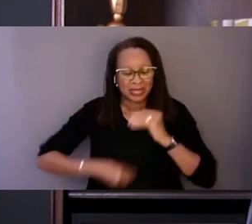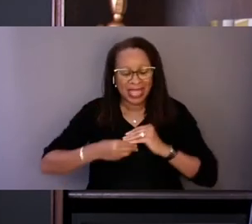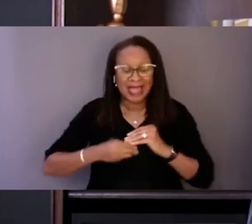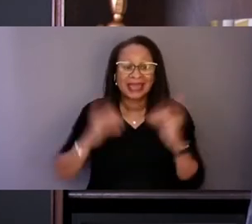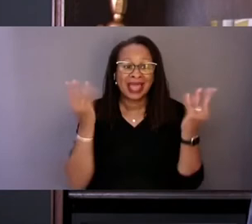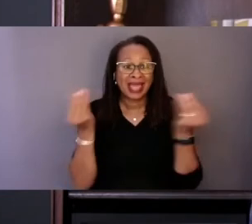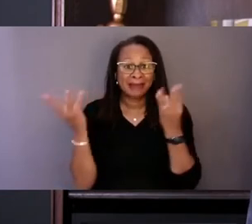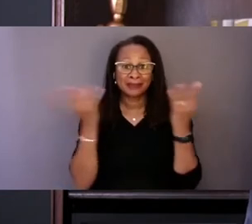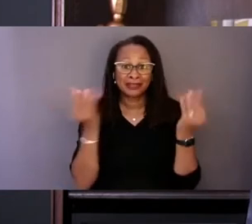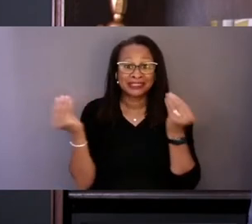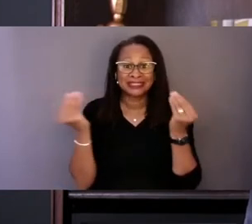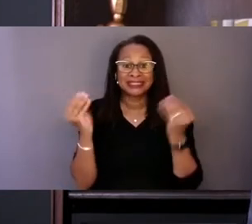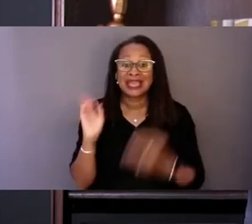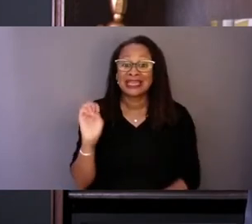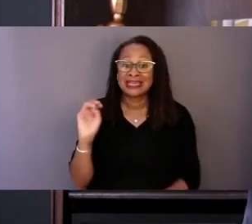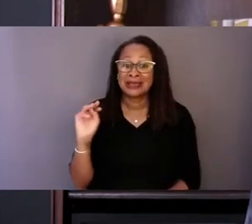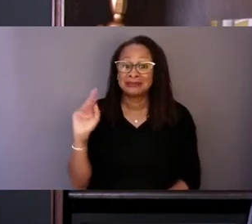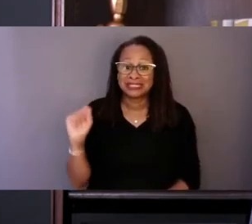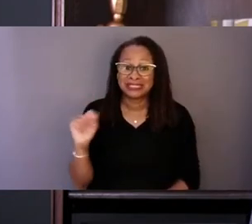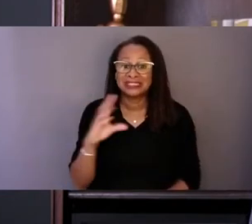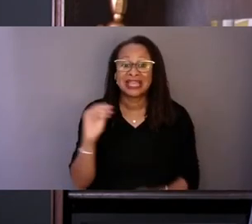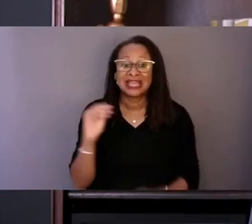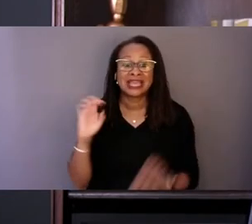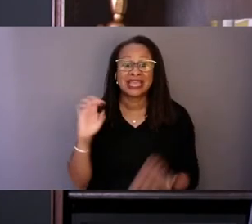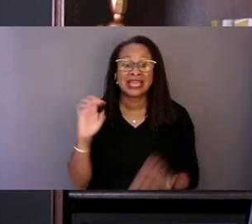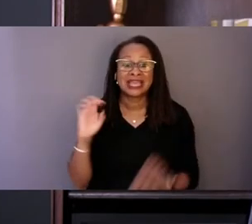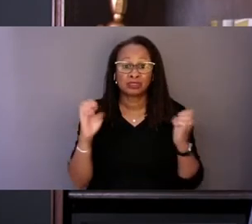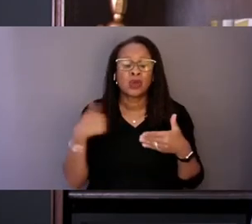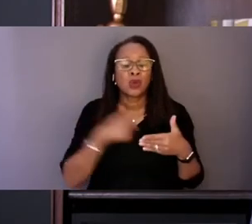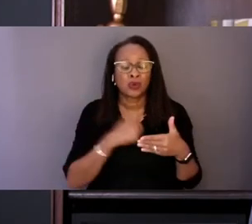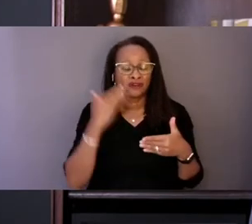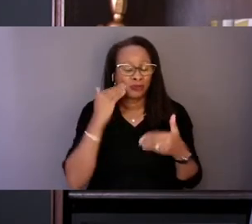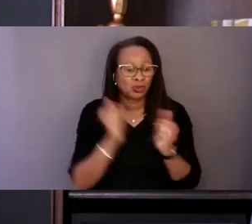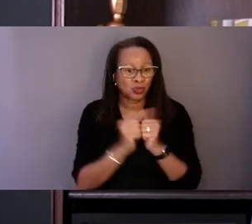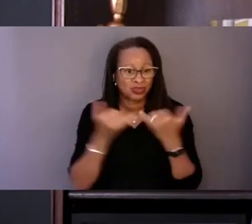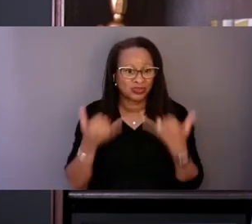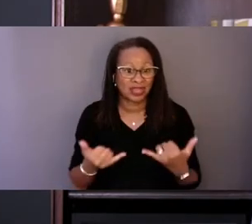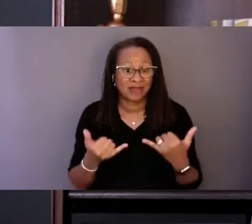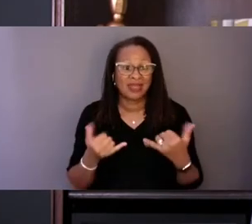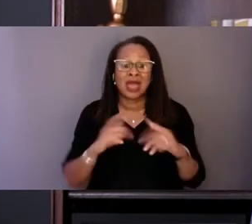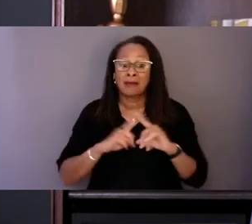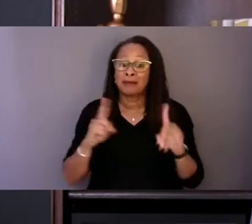that we are so familiar with today. However, for mental health and substance use emergencies,